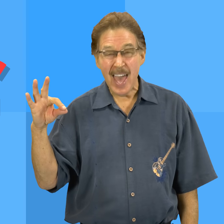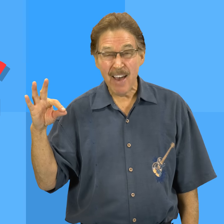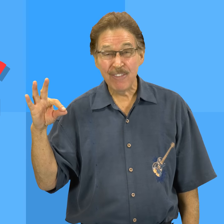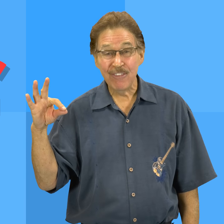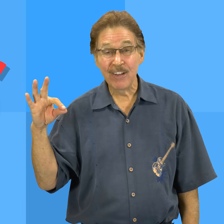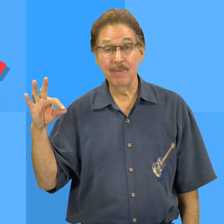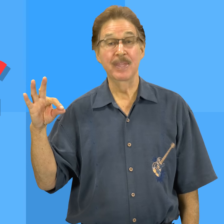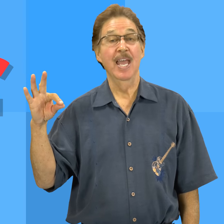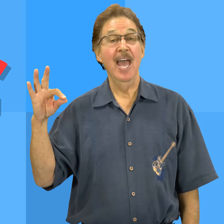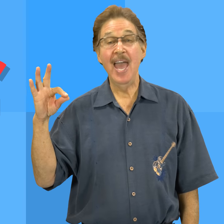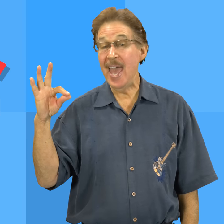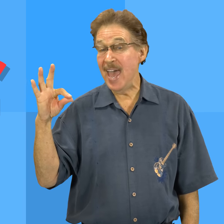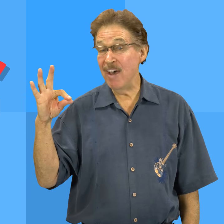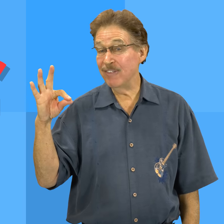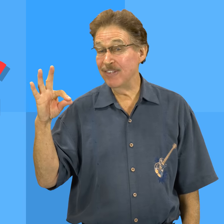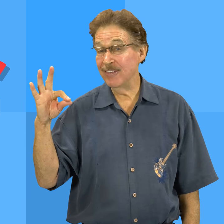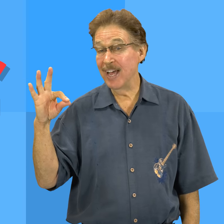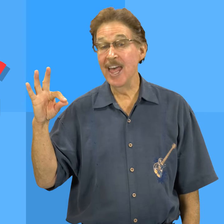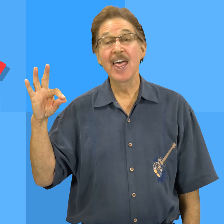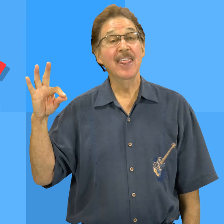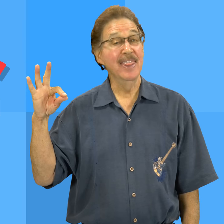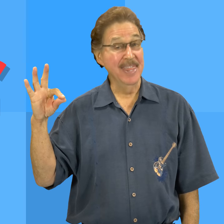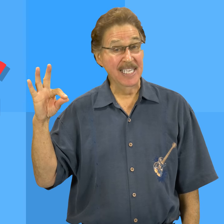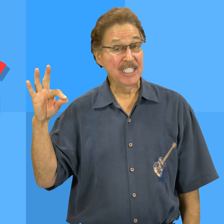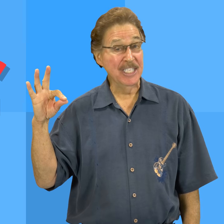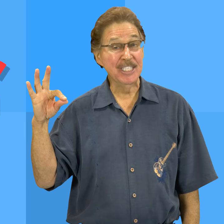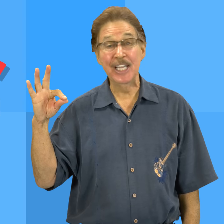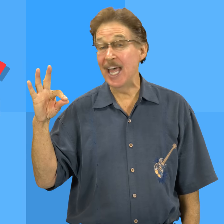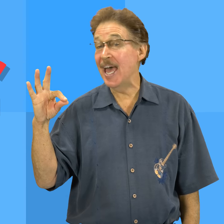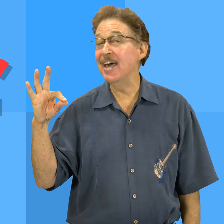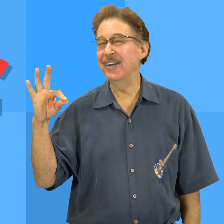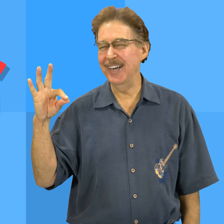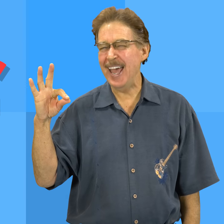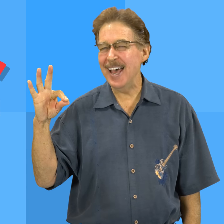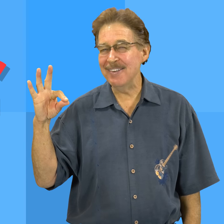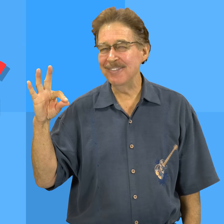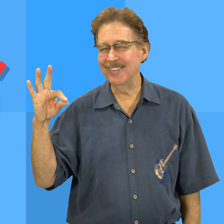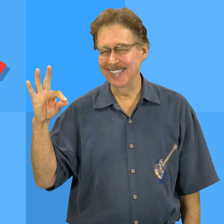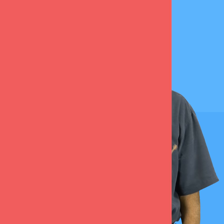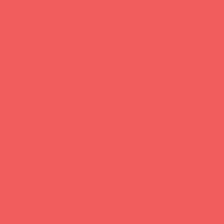F, f, this is the letter f